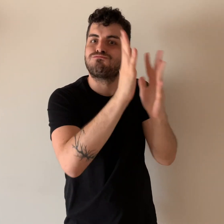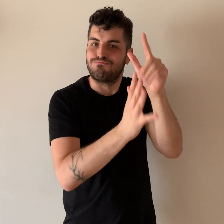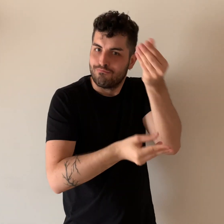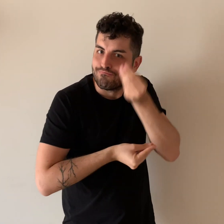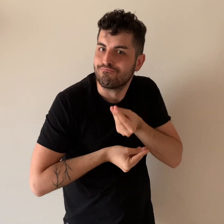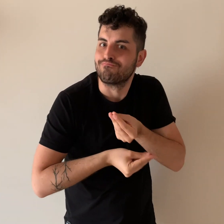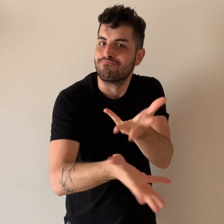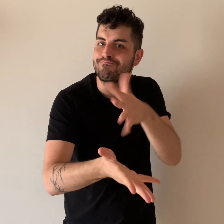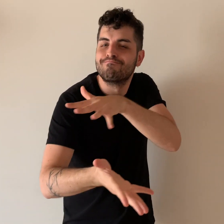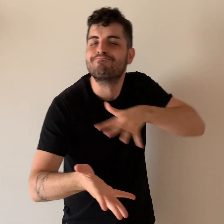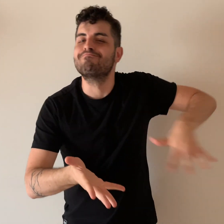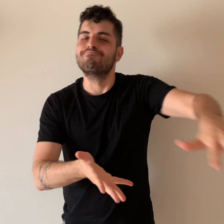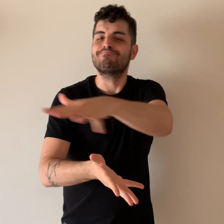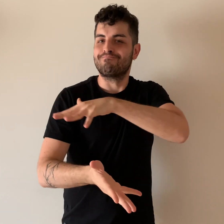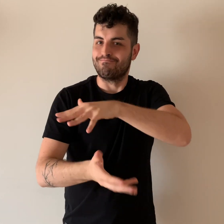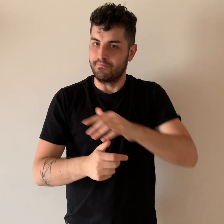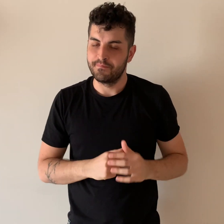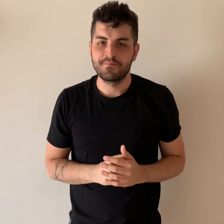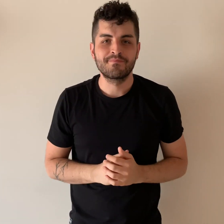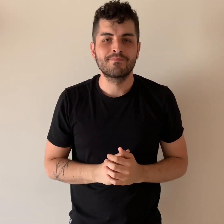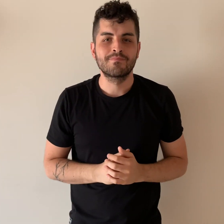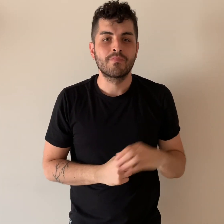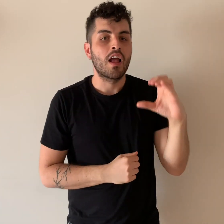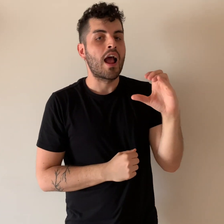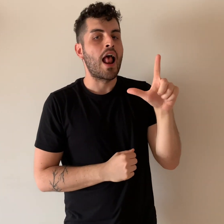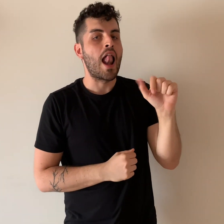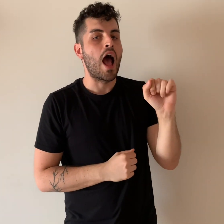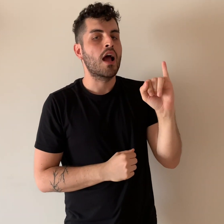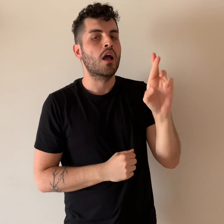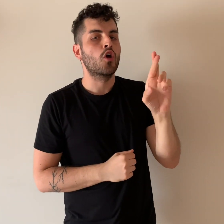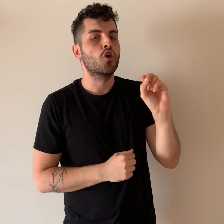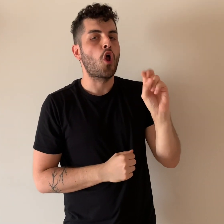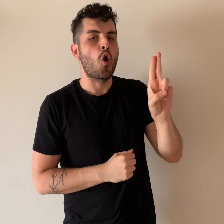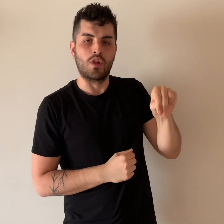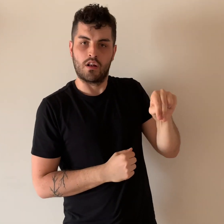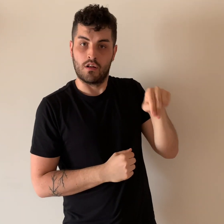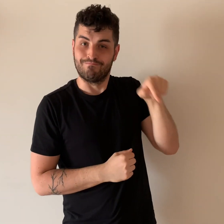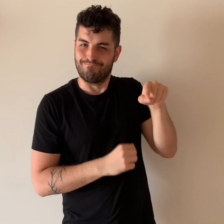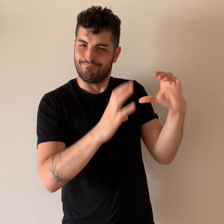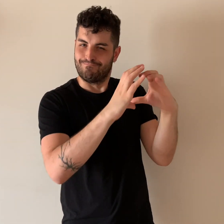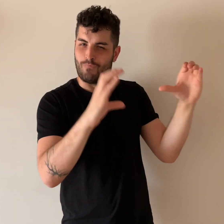Clairon UK, an interpreting agency, collaborated with Network